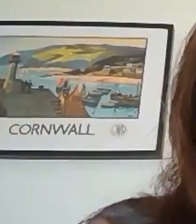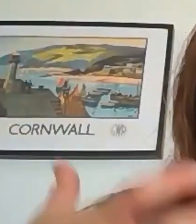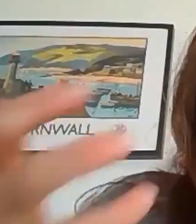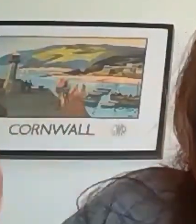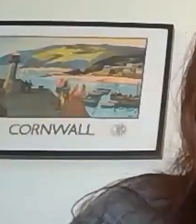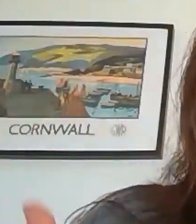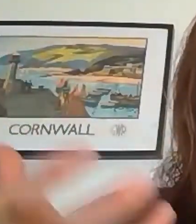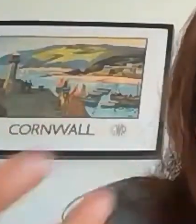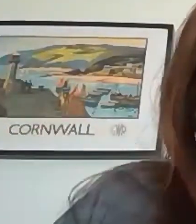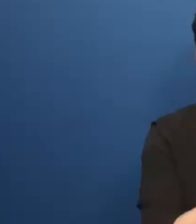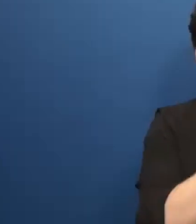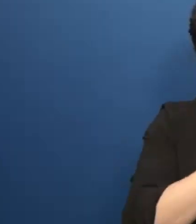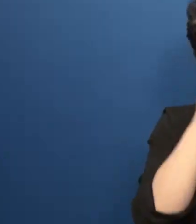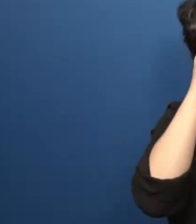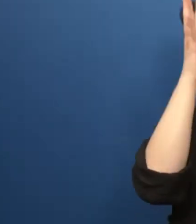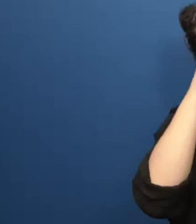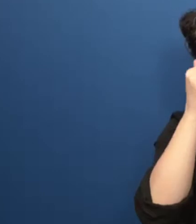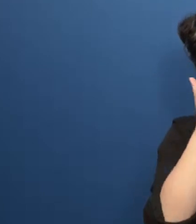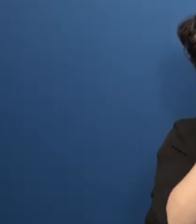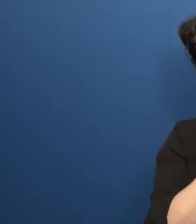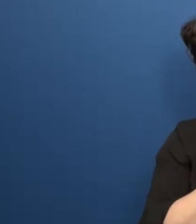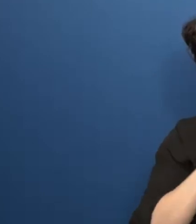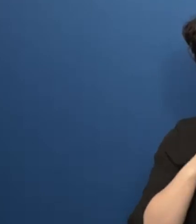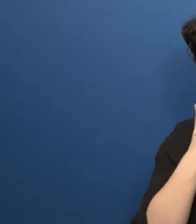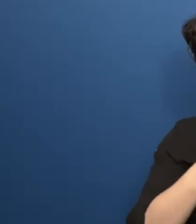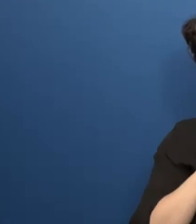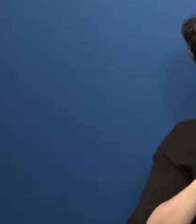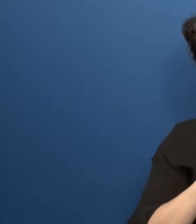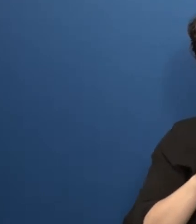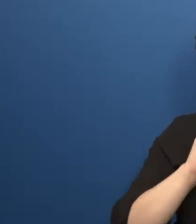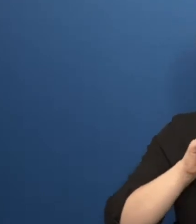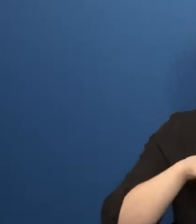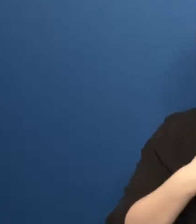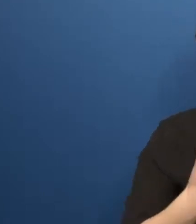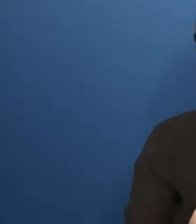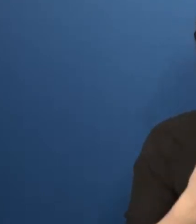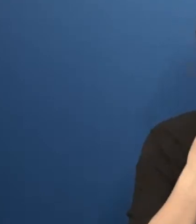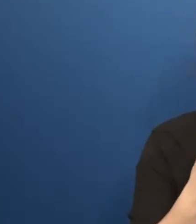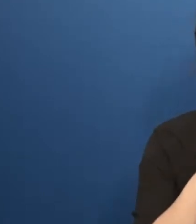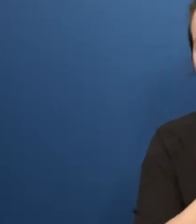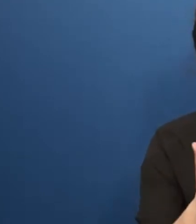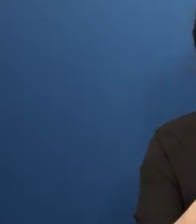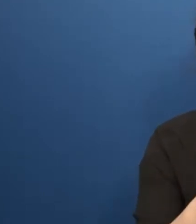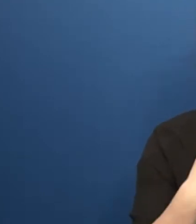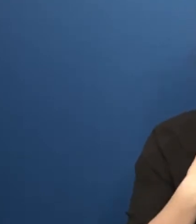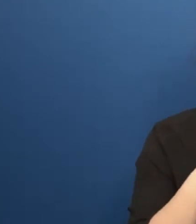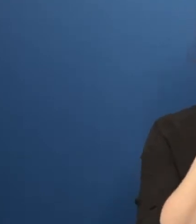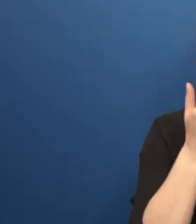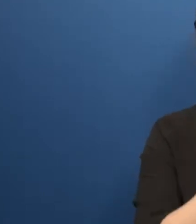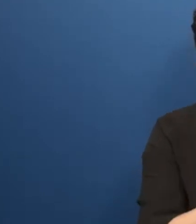about this, how you come to an agreement about how to have a dialogue in a new space.